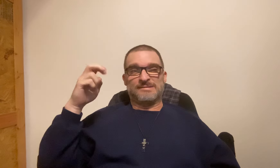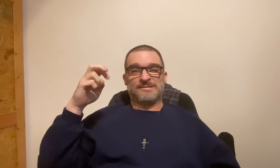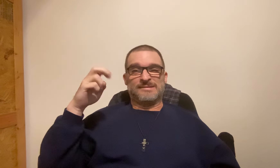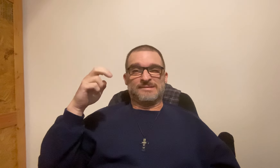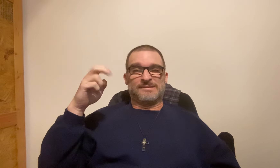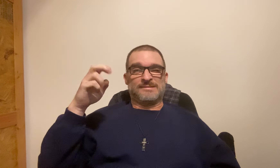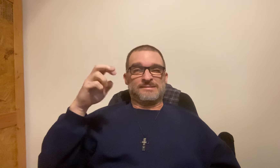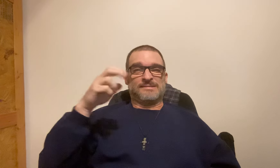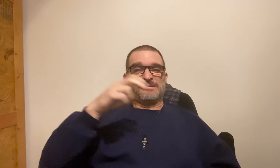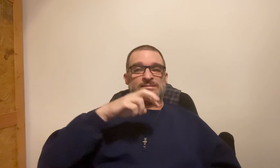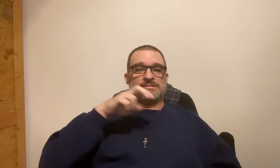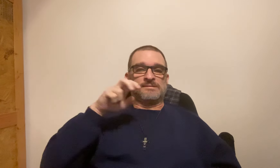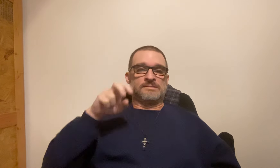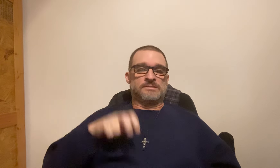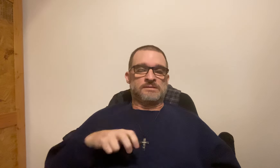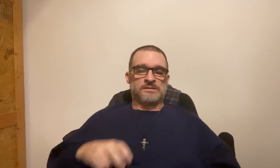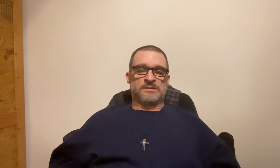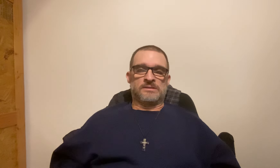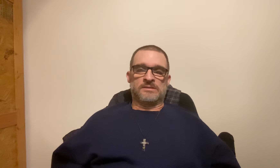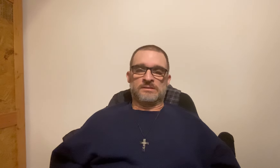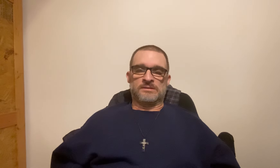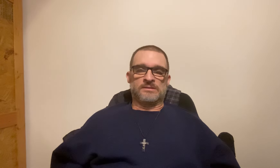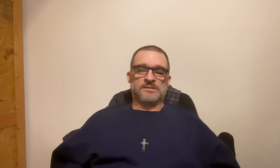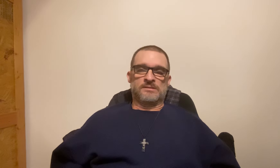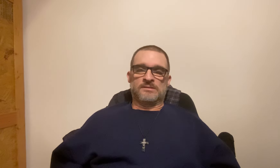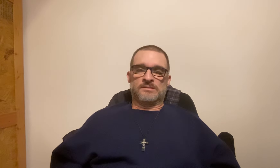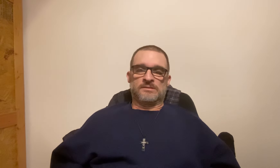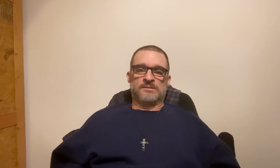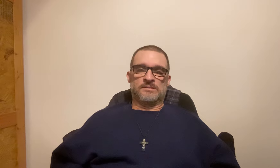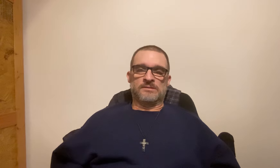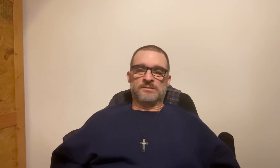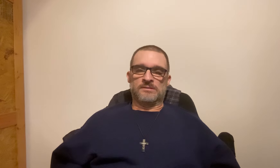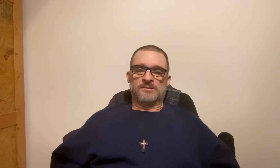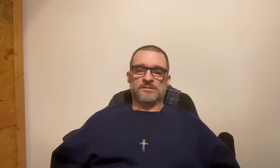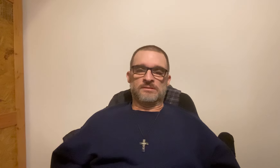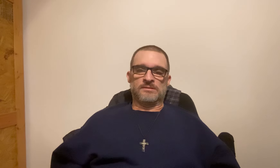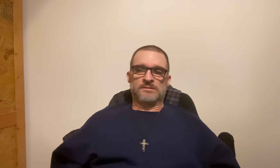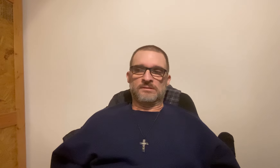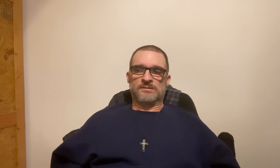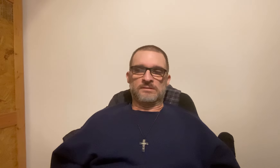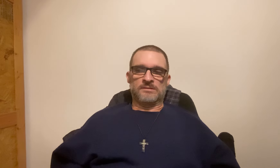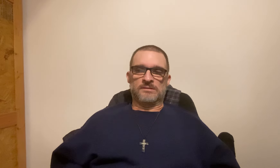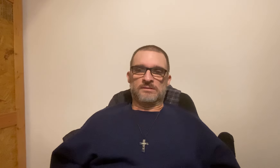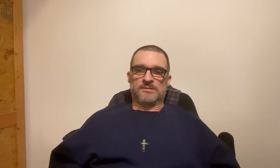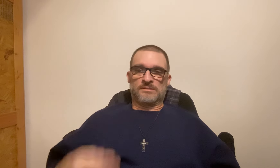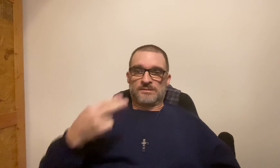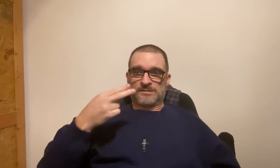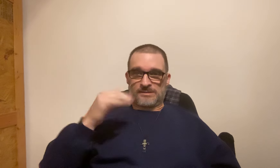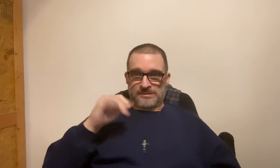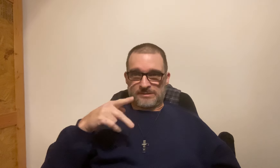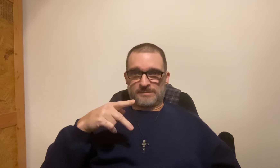So I walked my way down the steps slowly and sat on the chair.